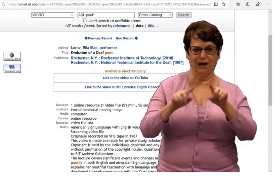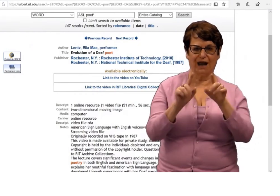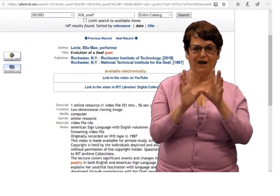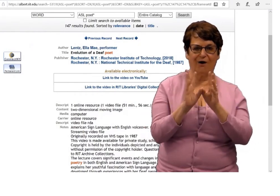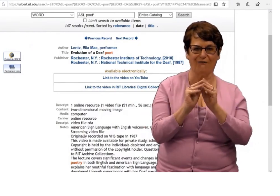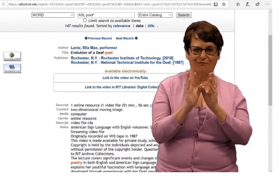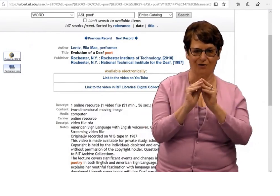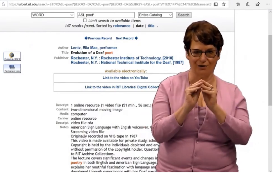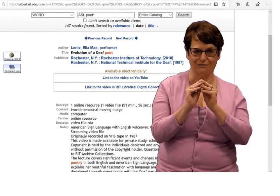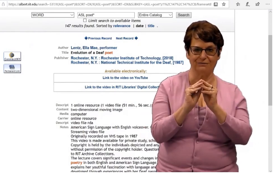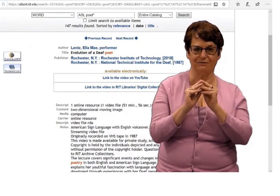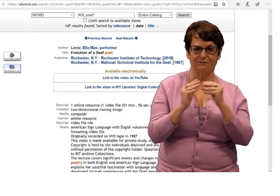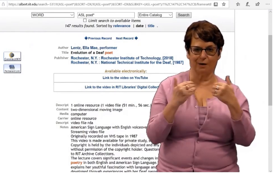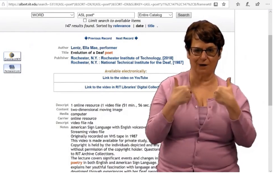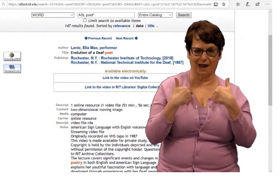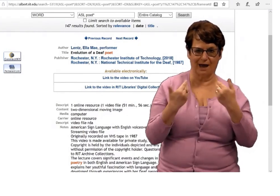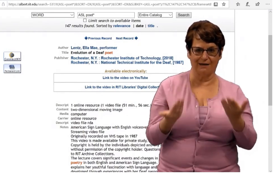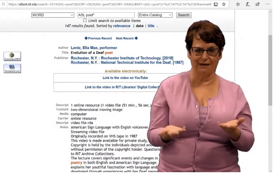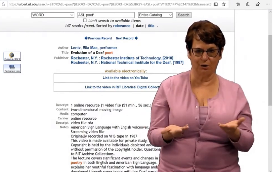It was published here in Rochester, actually,